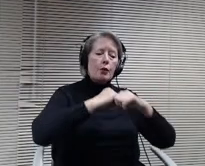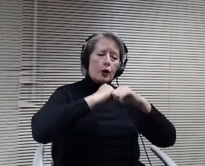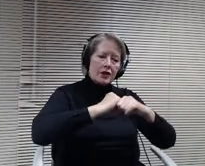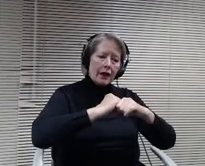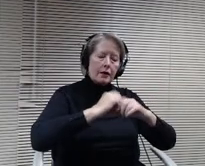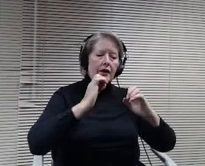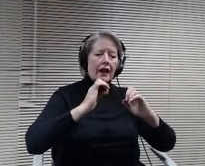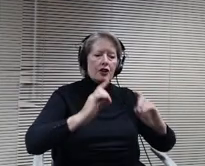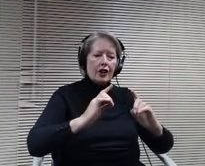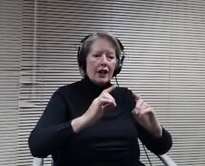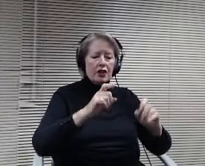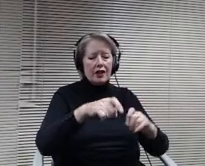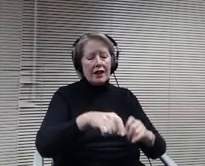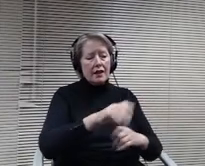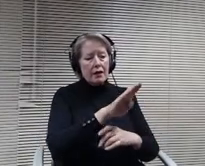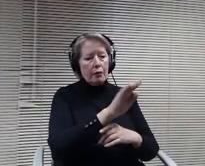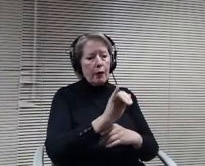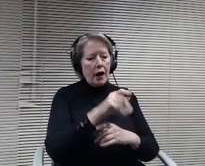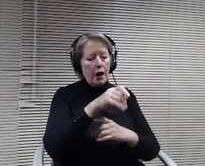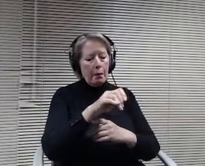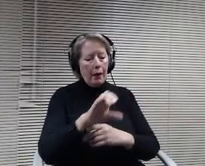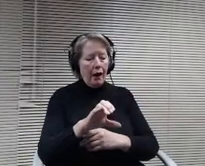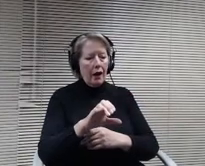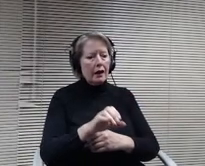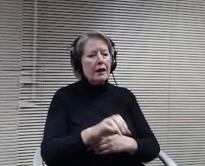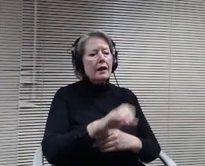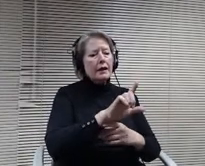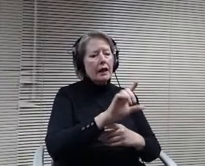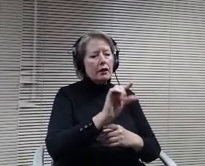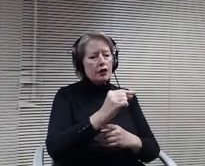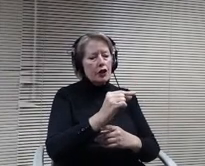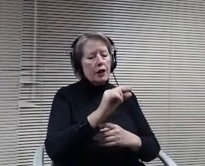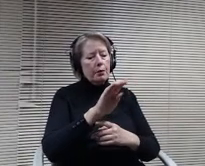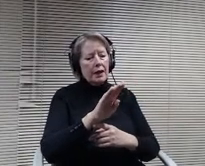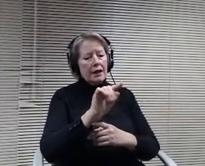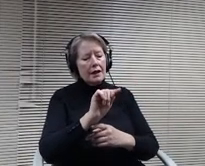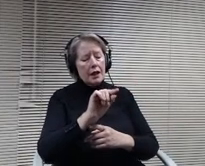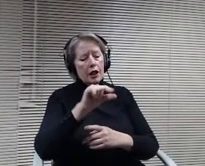LGBTQ plus to become healthy. Civically, engaged citizens. Thank you.